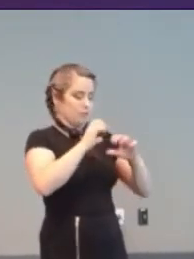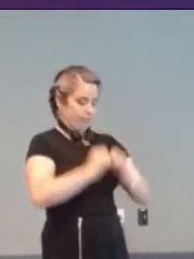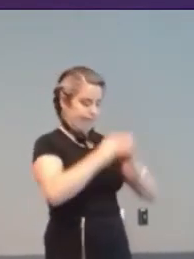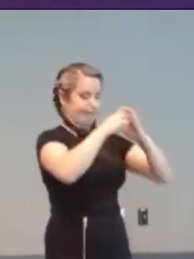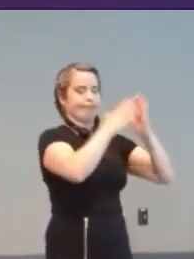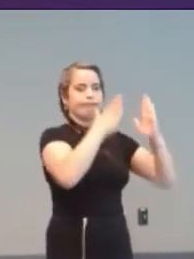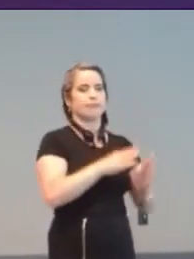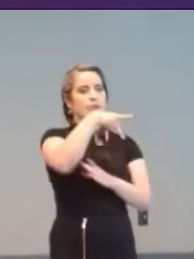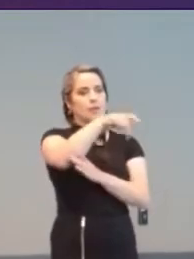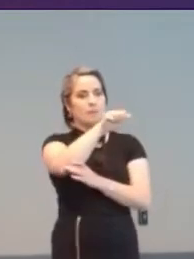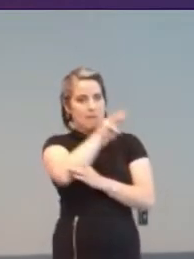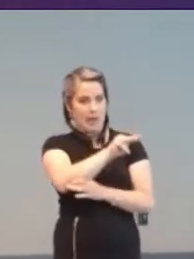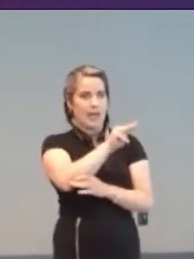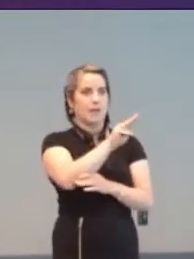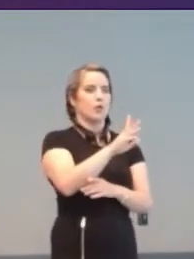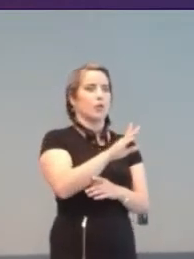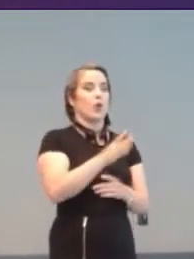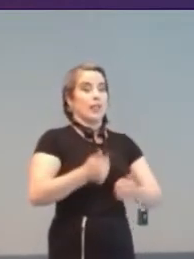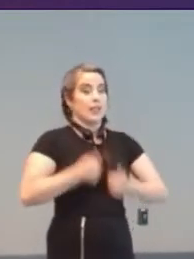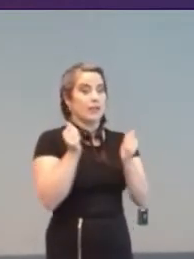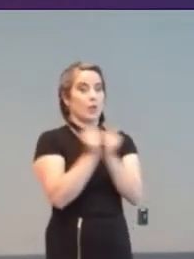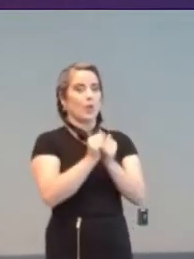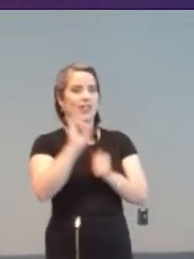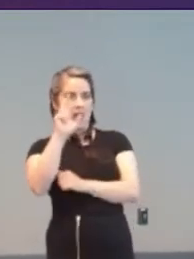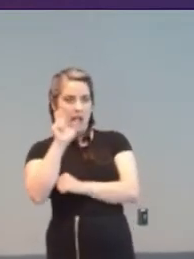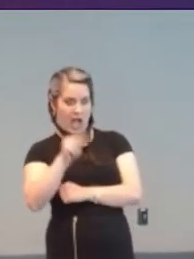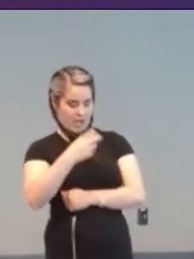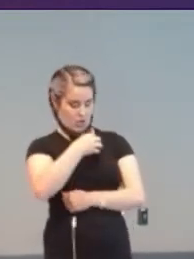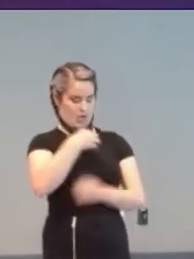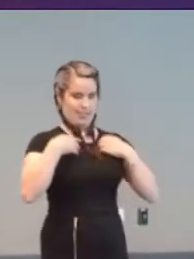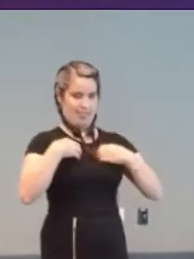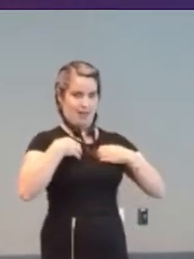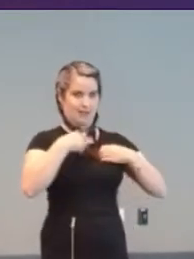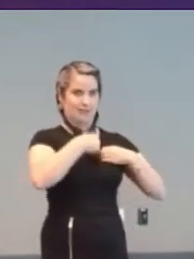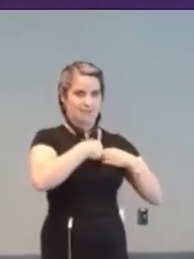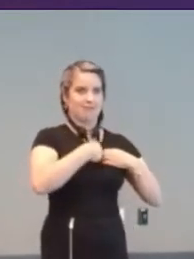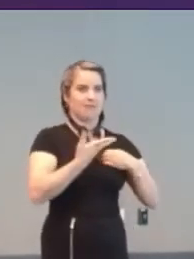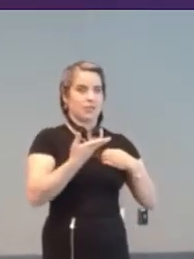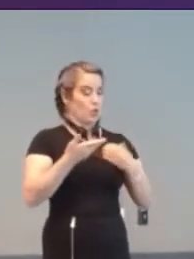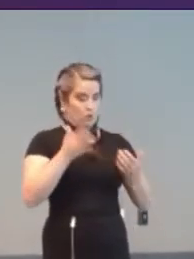an iron lung. Like an astronaut she lived a restricted life in a tiny